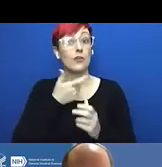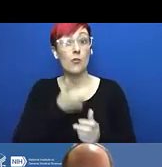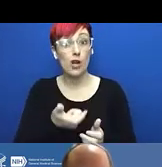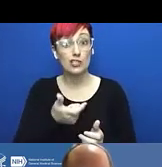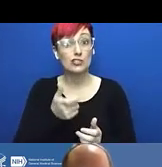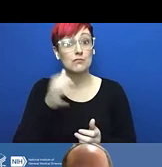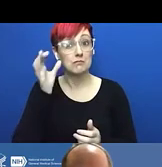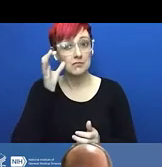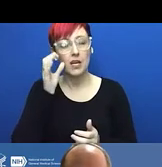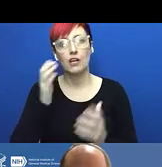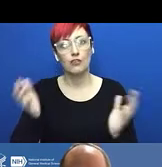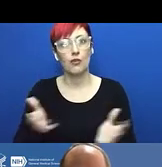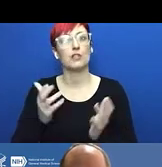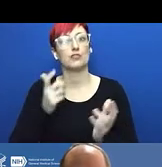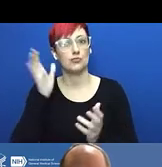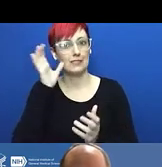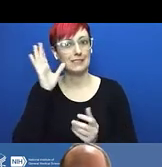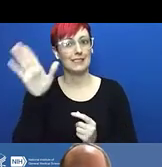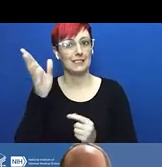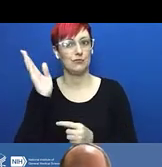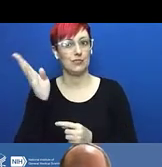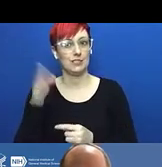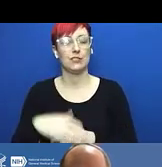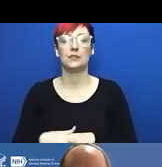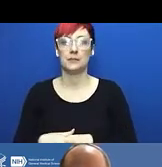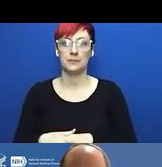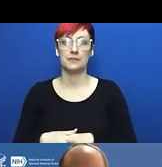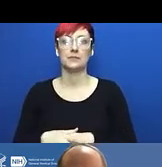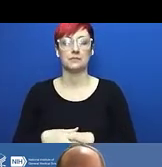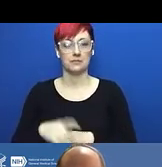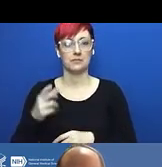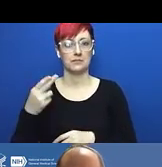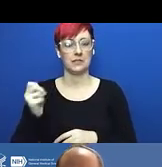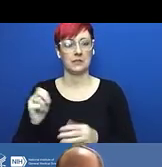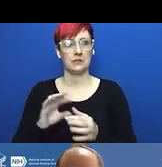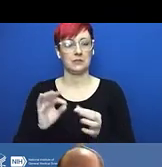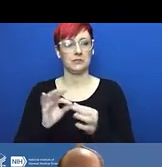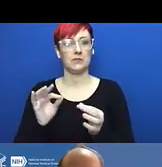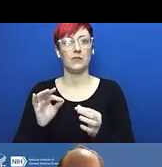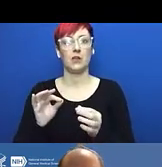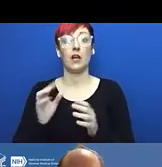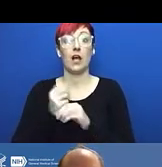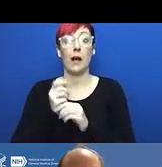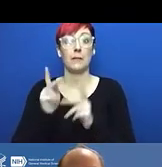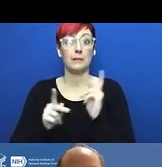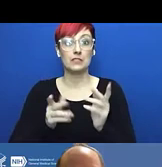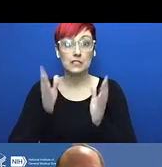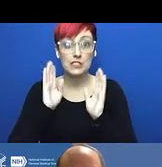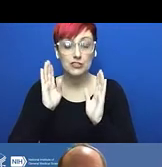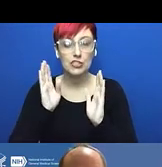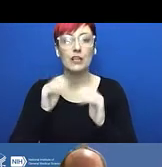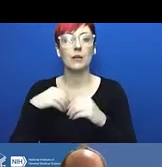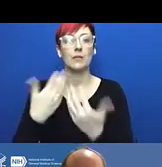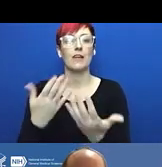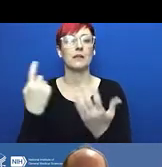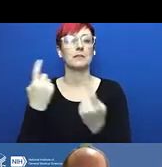because it had been attenuated in its ability to take up iron from the host, and iron is an essential element